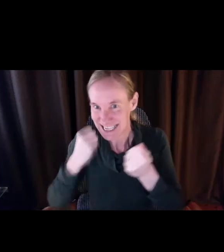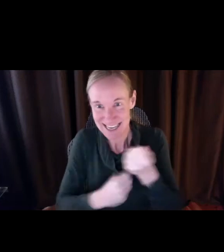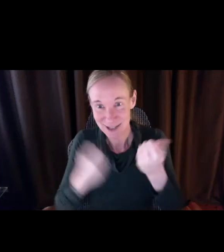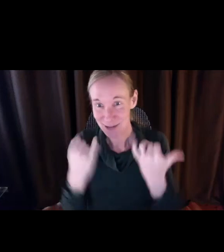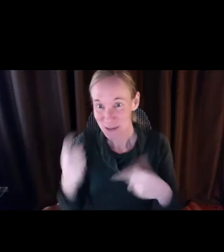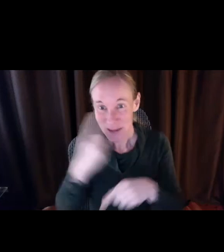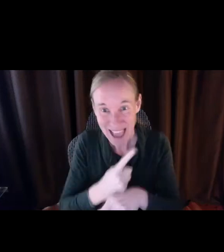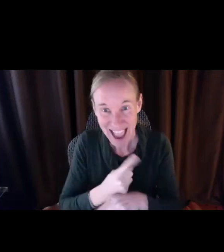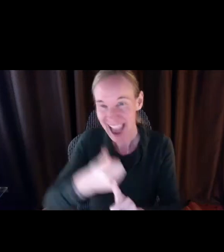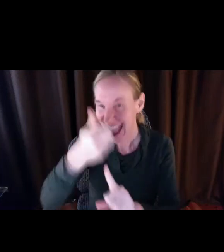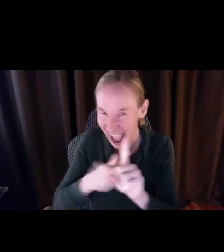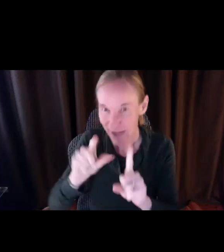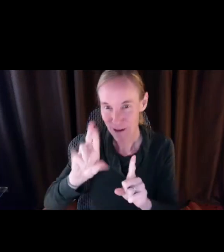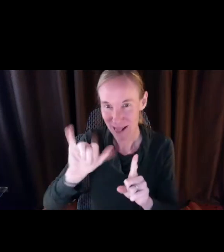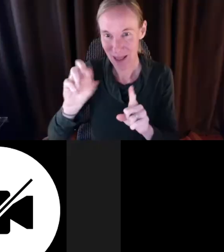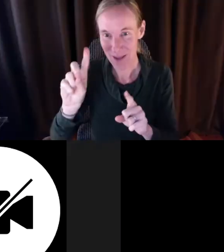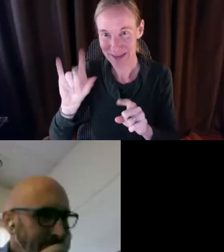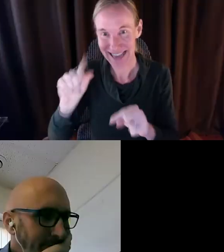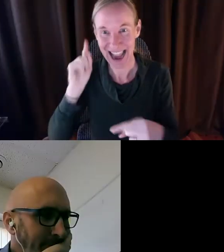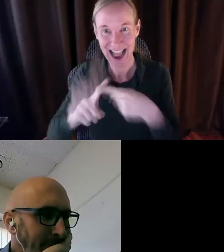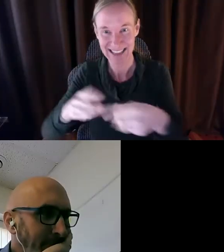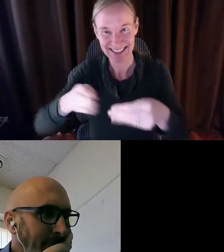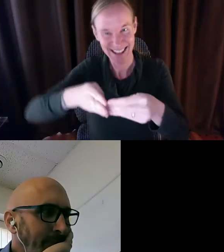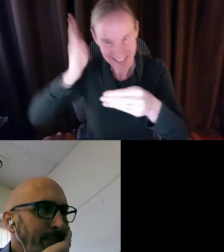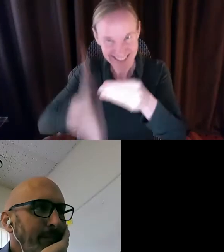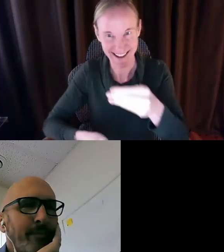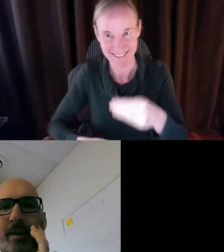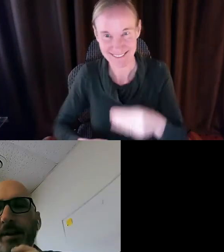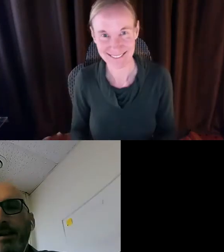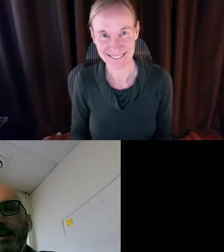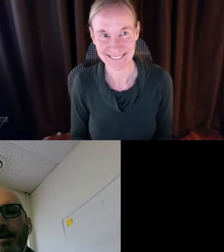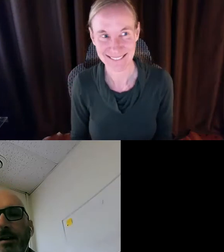let's do it. Thanks for all of your and keep pounding the pavement on lobby day and every single day until we get